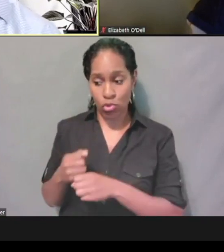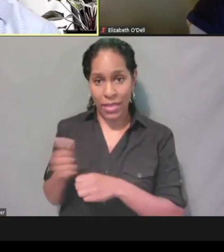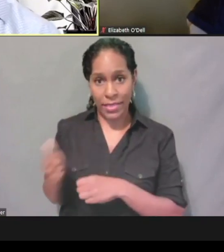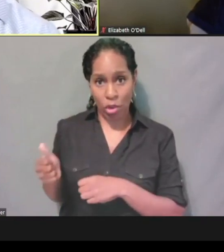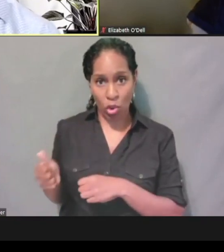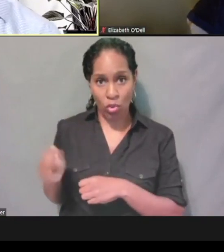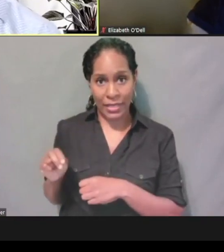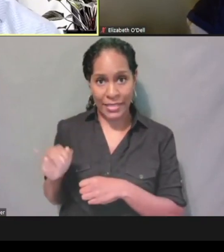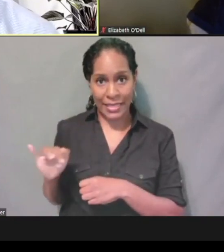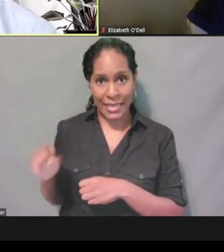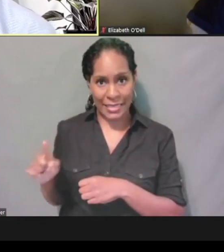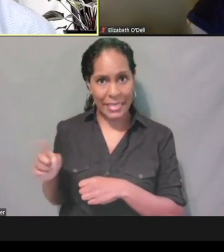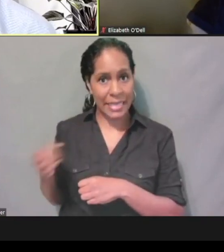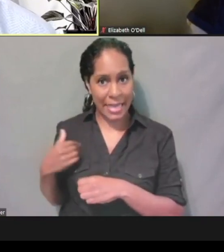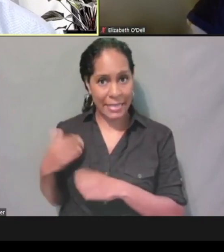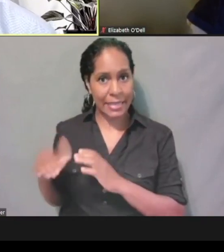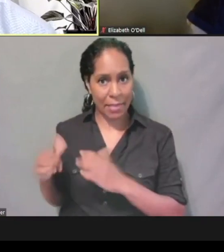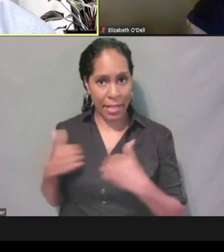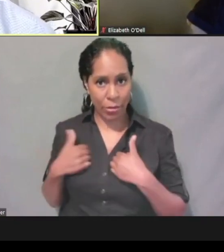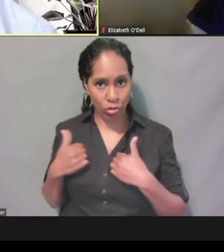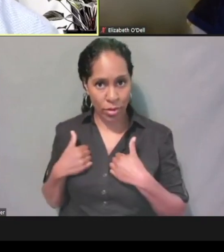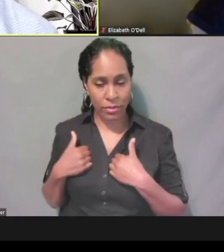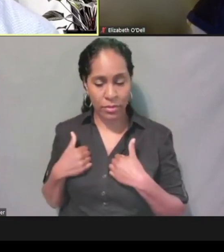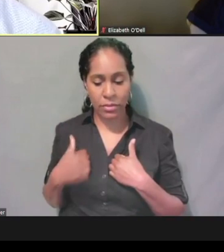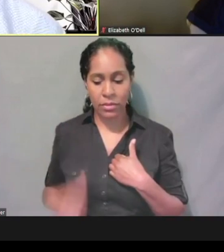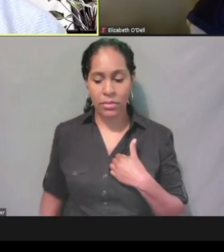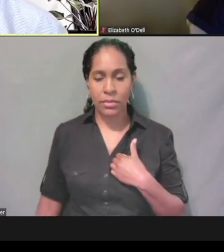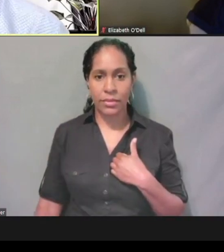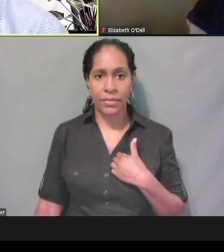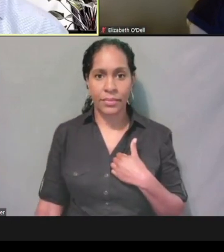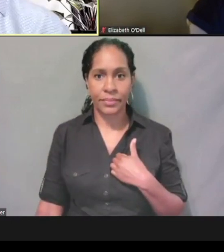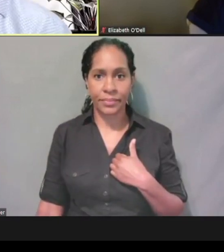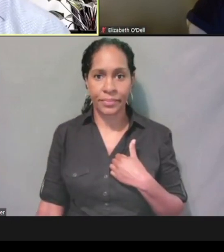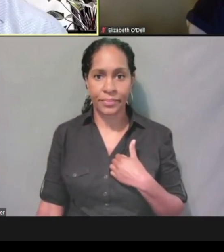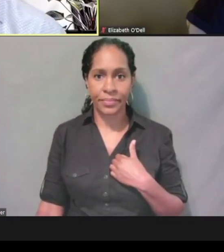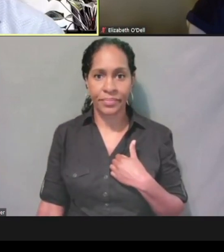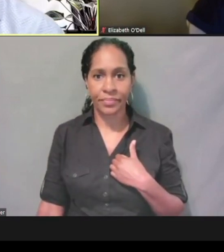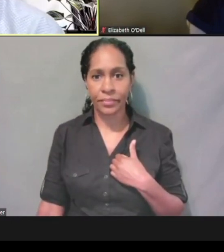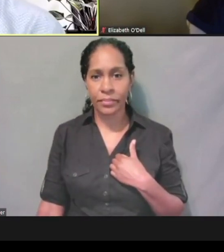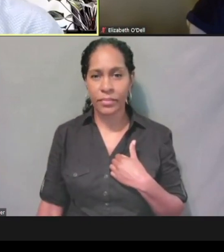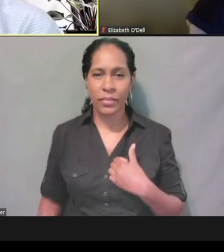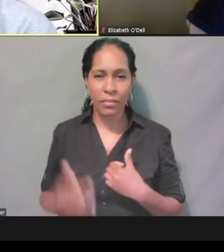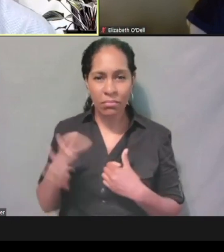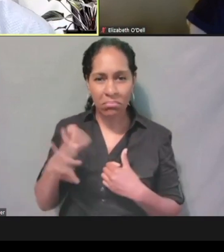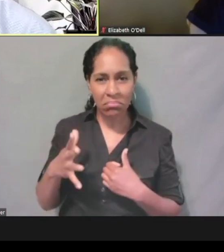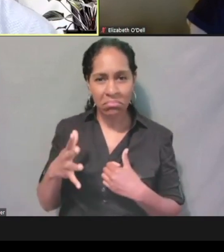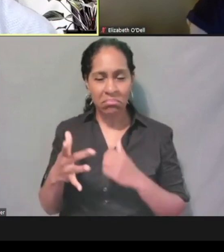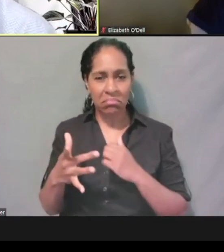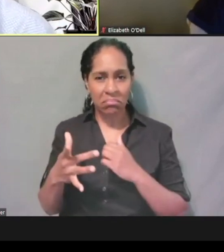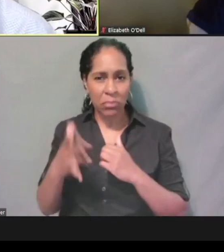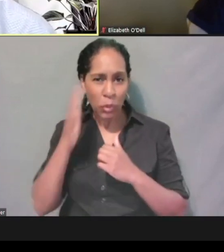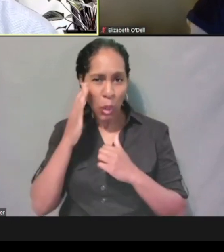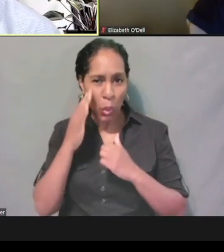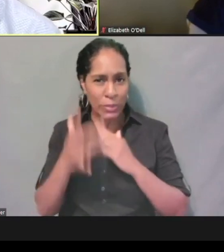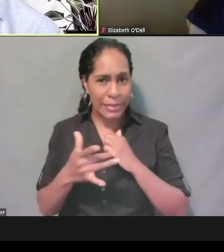And he is somewhat tech savvy, he has a mobile phone, he uses banking apps,